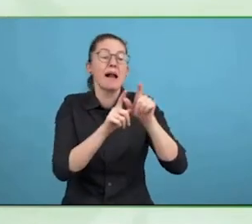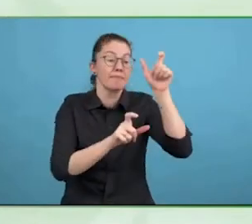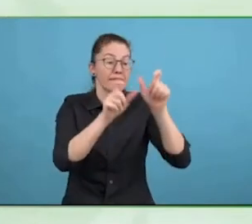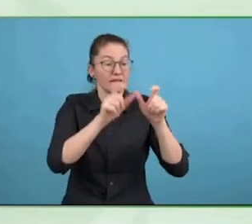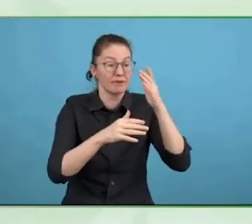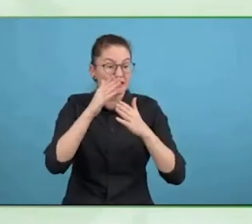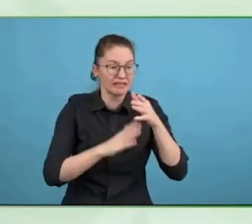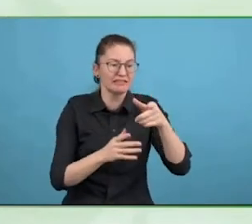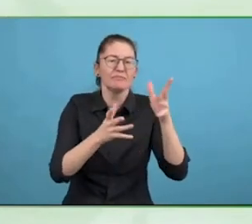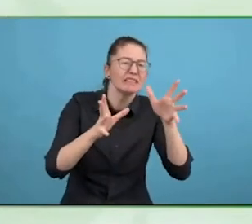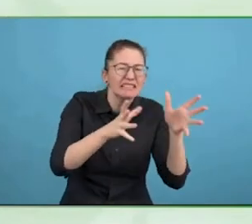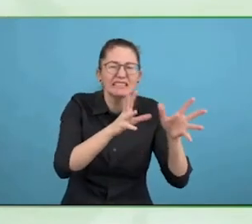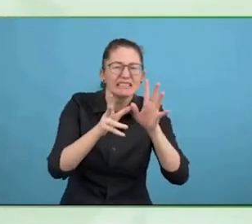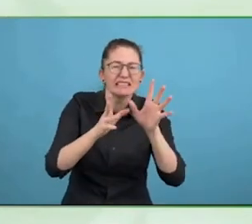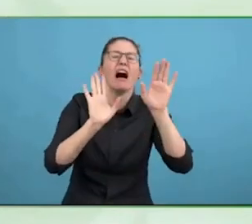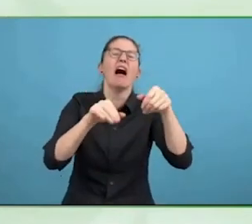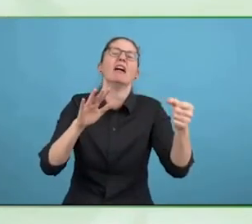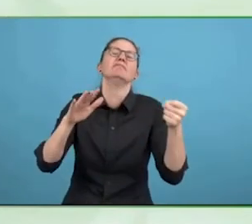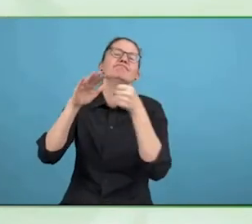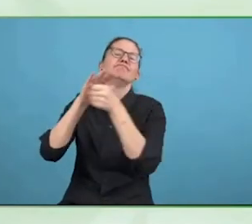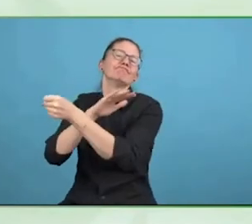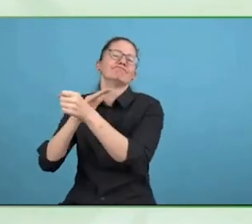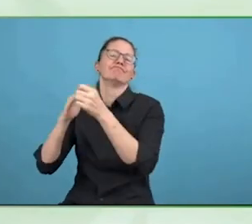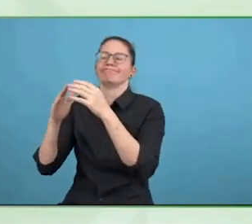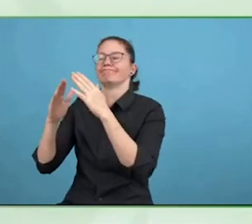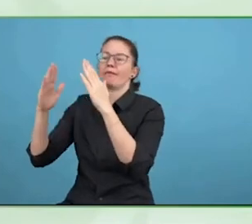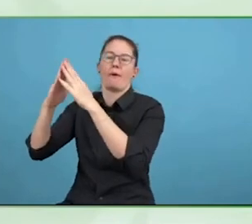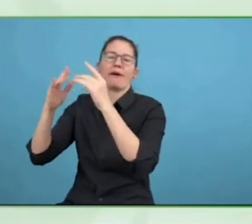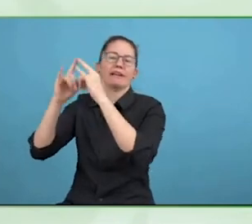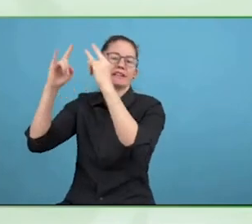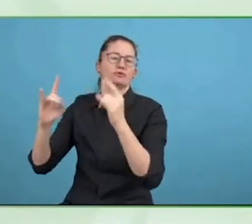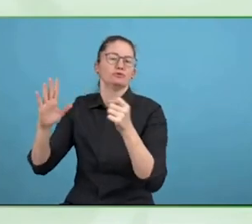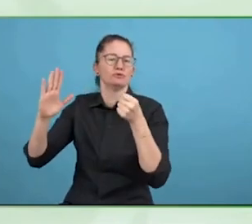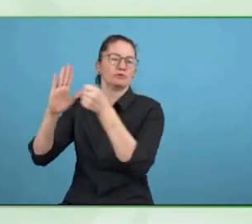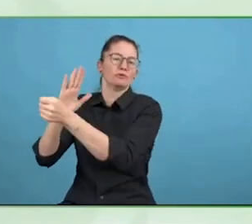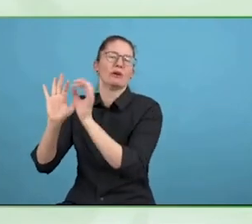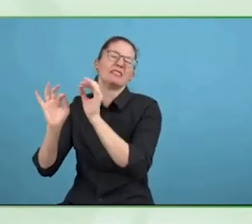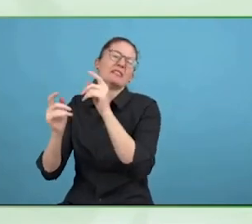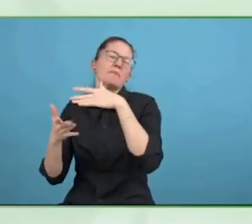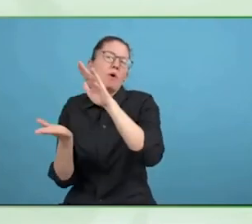And they are not enough. That becomes a political argument where disabled persons